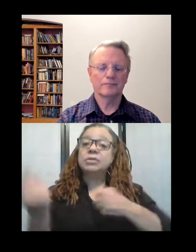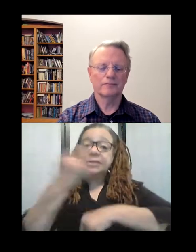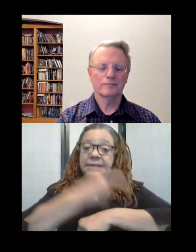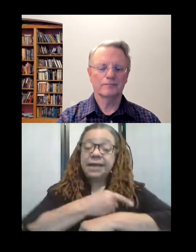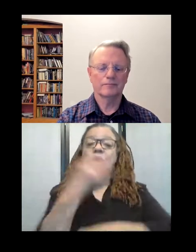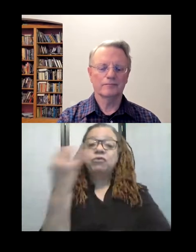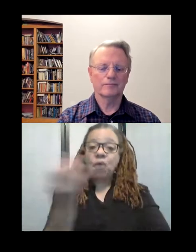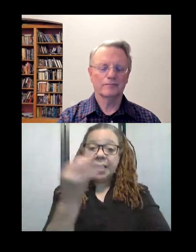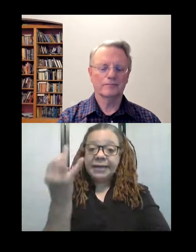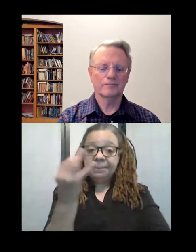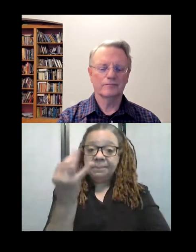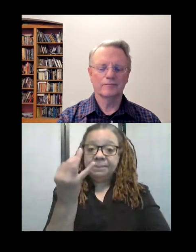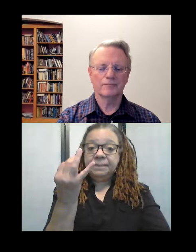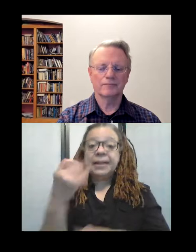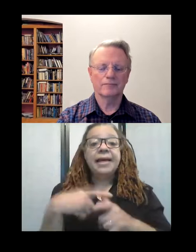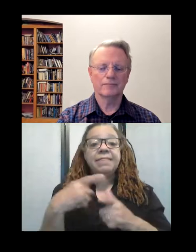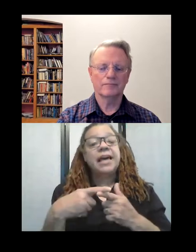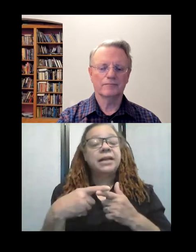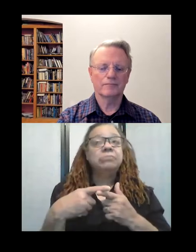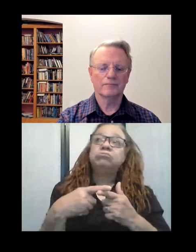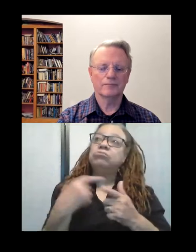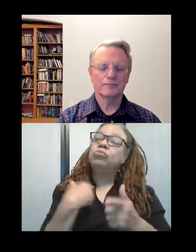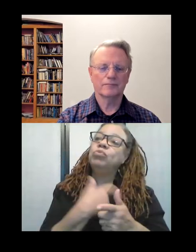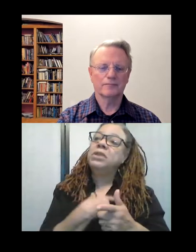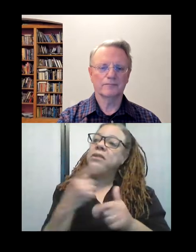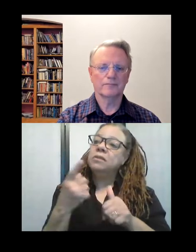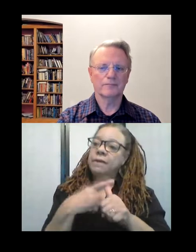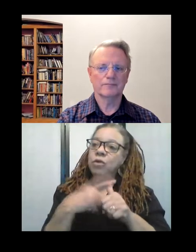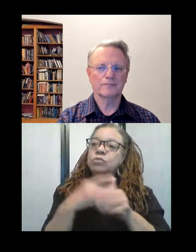bought... We did the first one, did drawings of flowers and leaves,